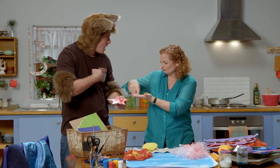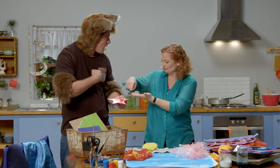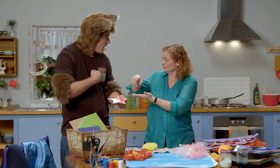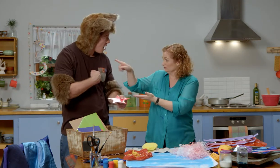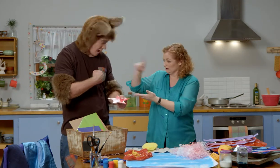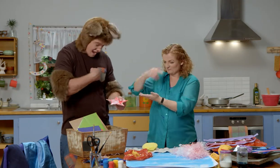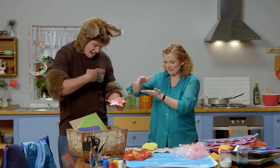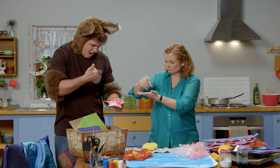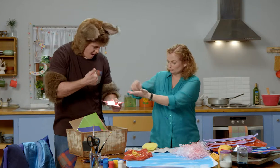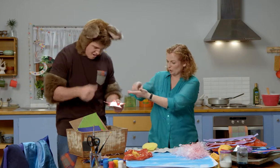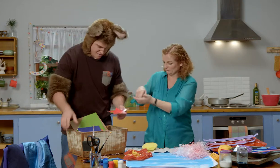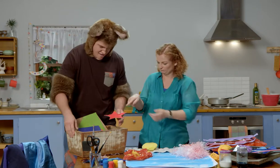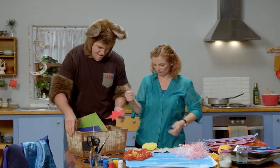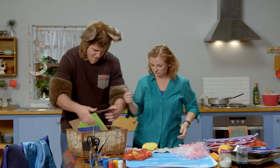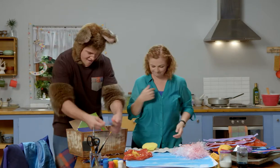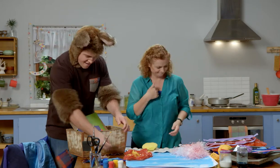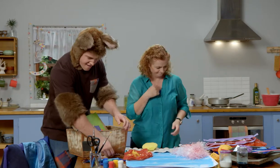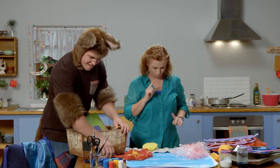Do you want to do that, Possum? Okay!